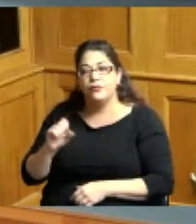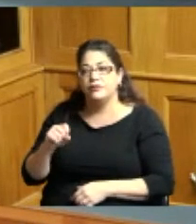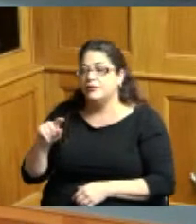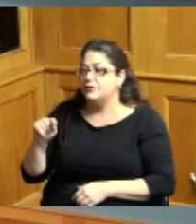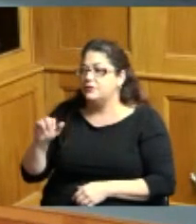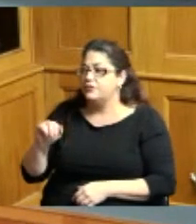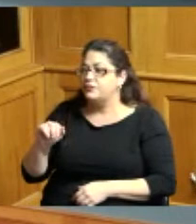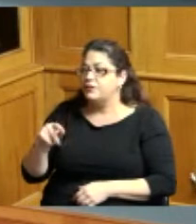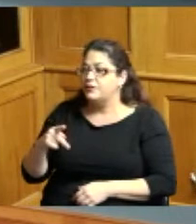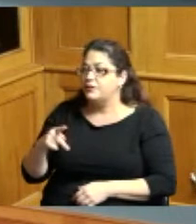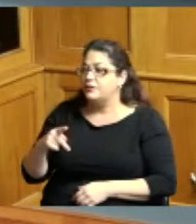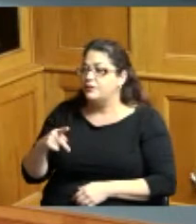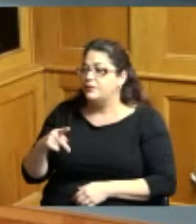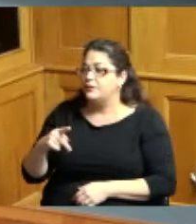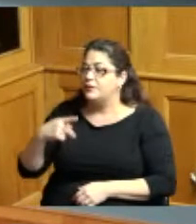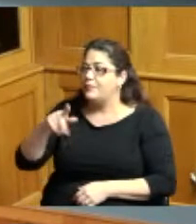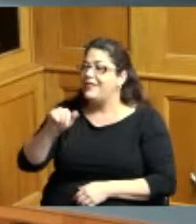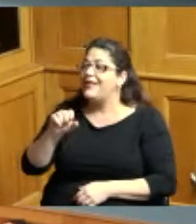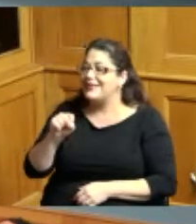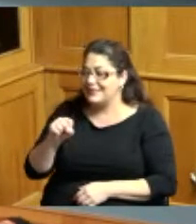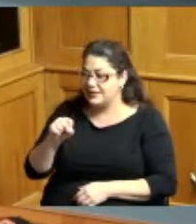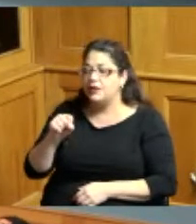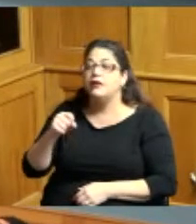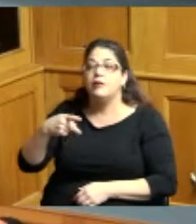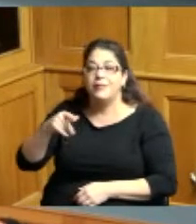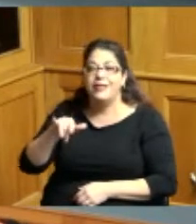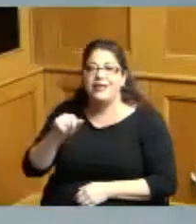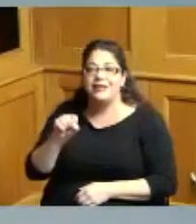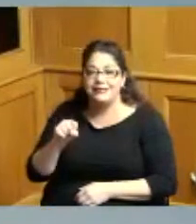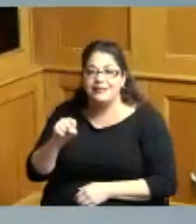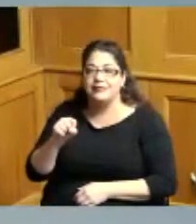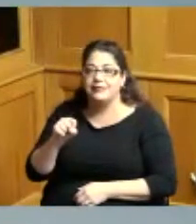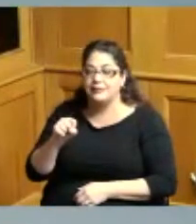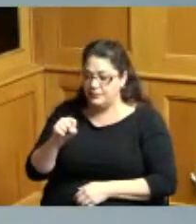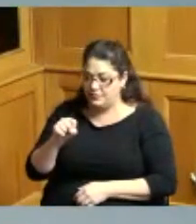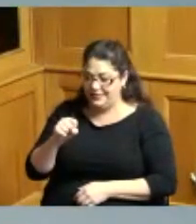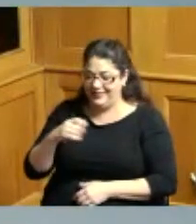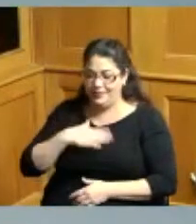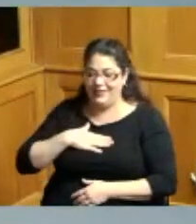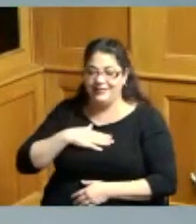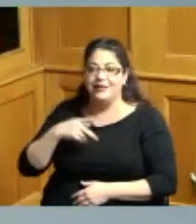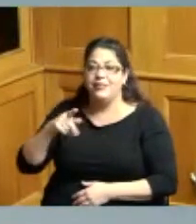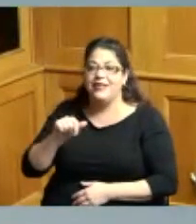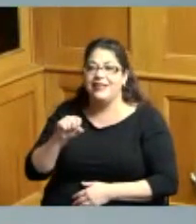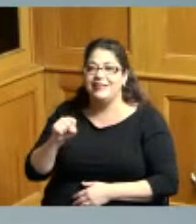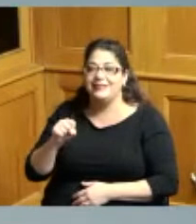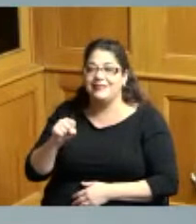County Commissioners and and other persons and employees under under county employment as well